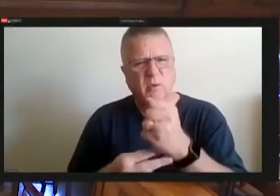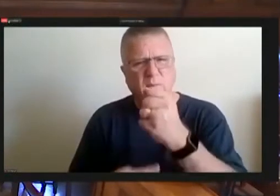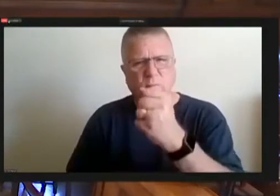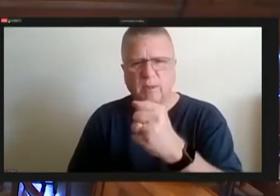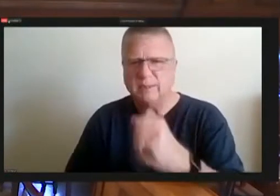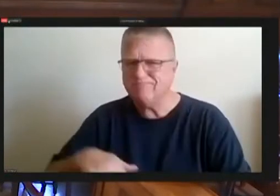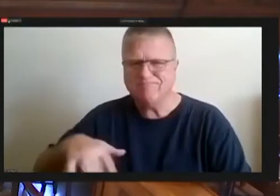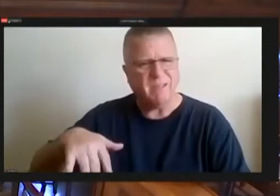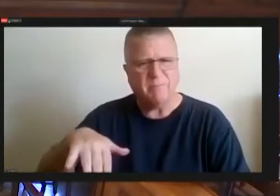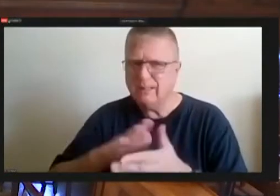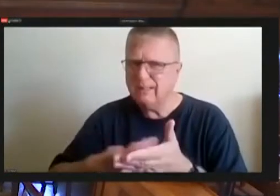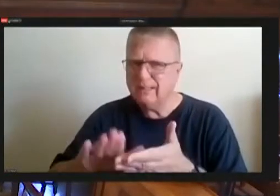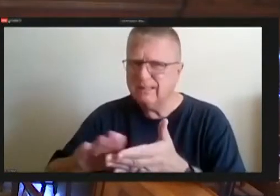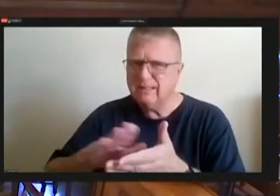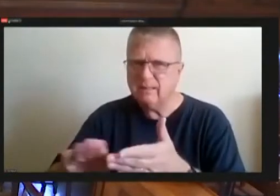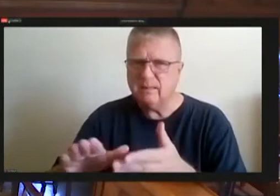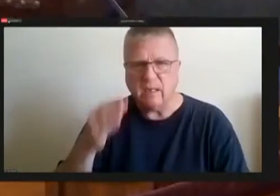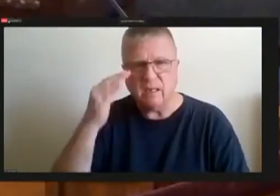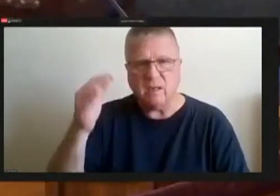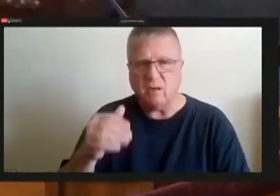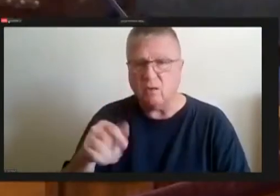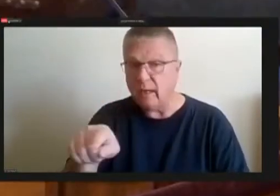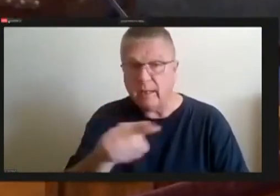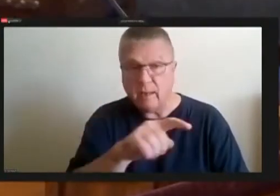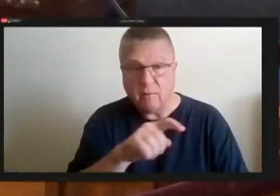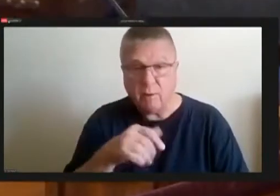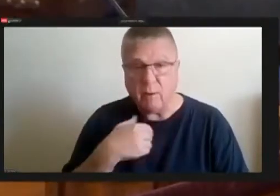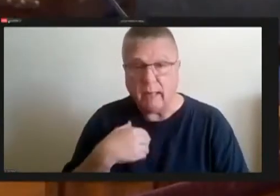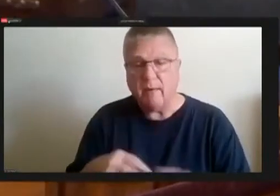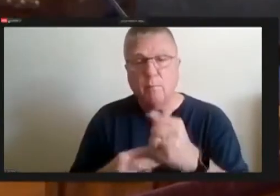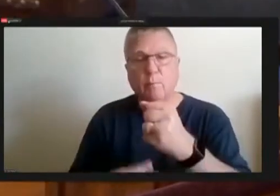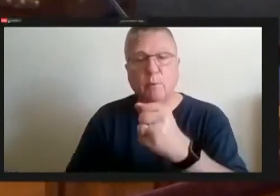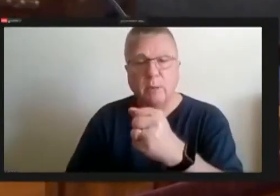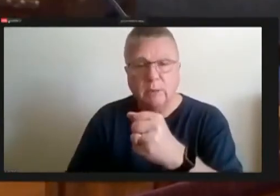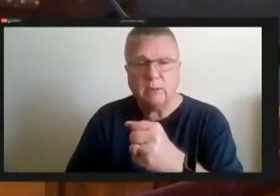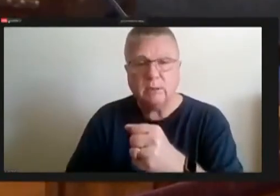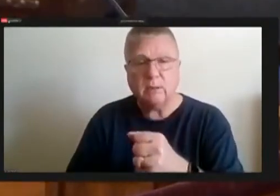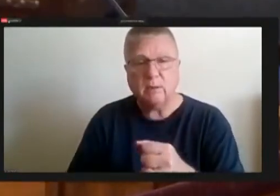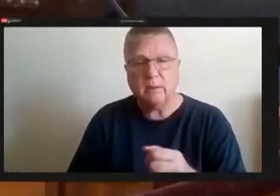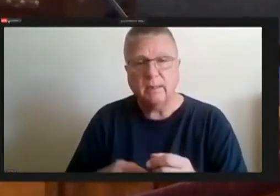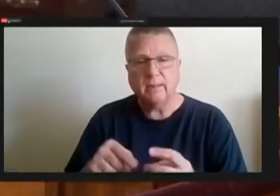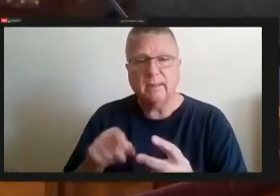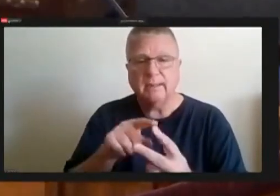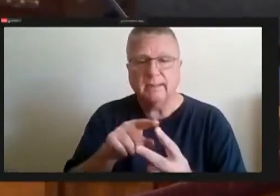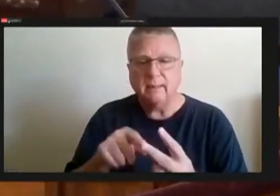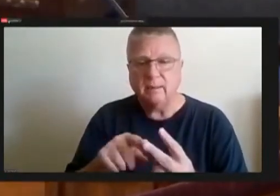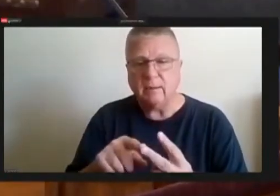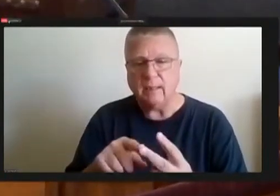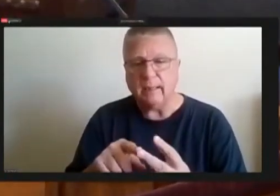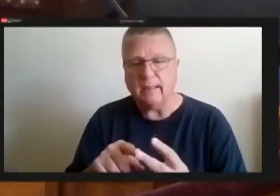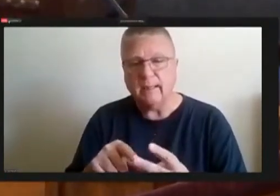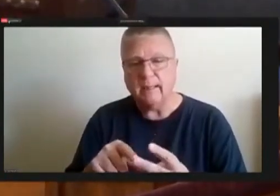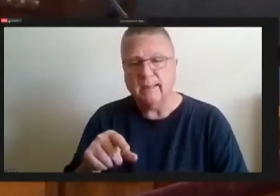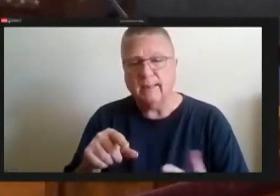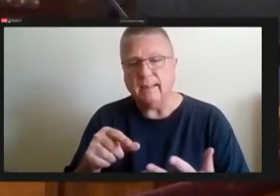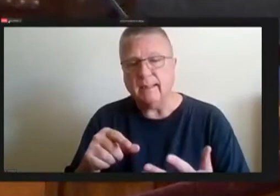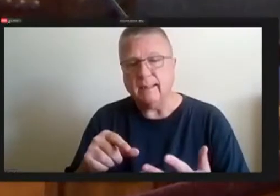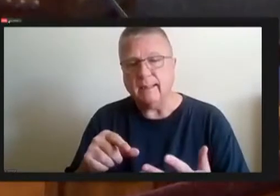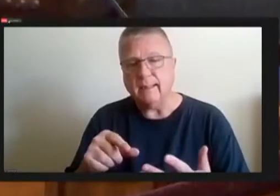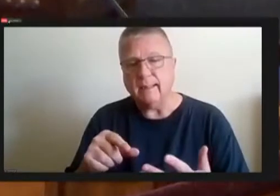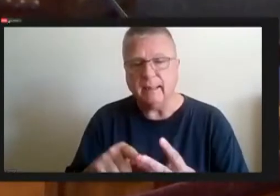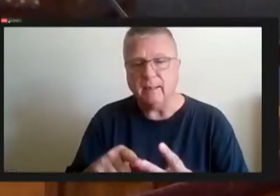rest of you have bridges to both either back then or like city on sidewalk that get extraordinarily